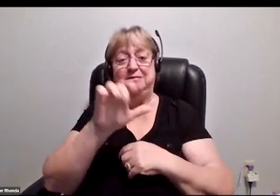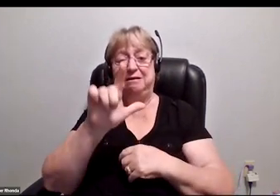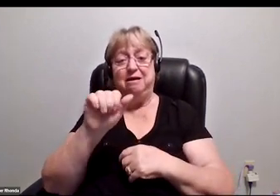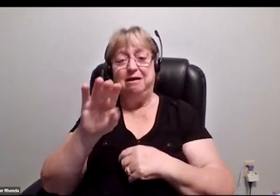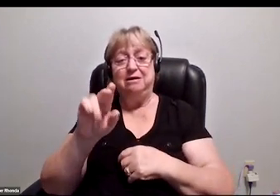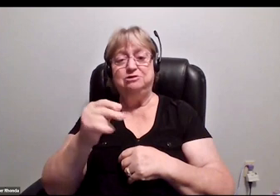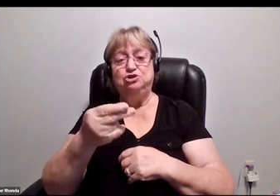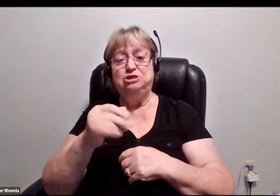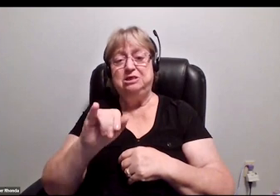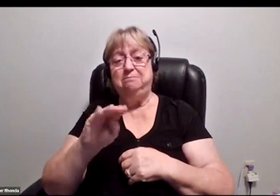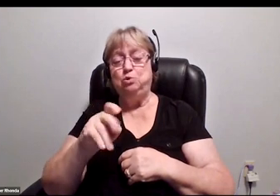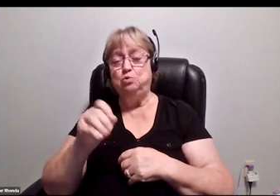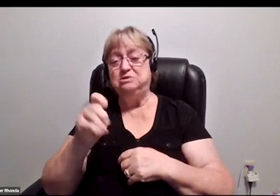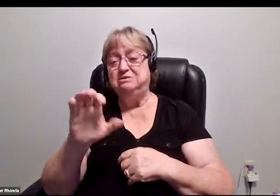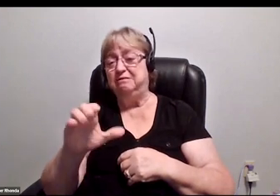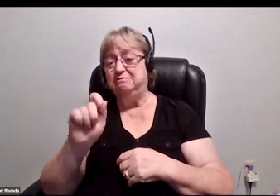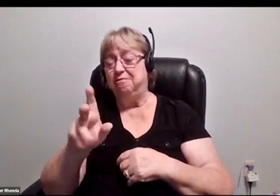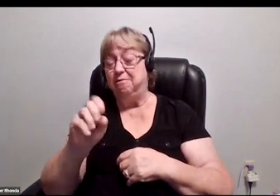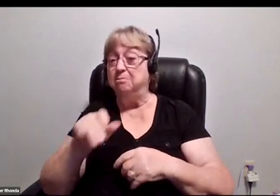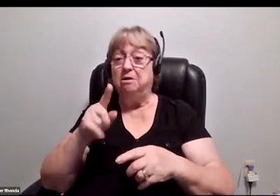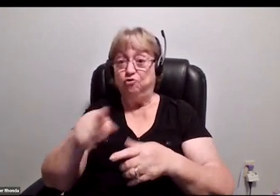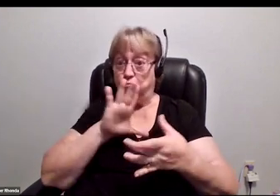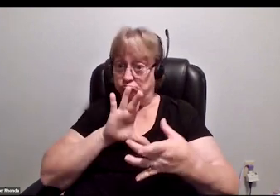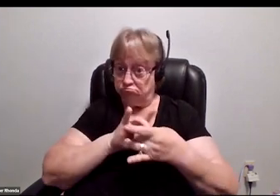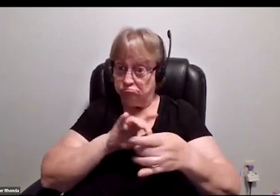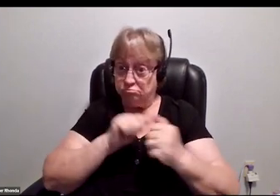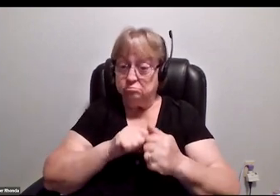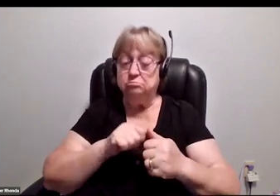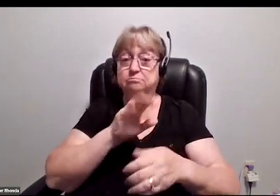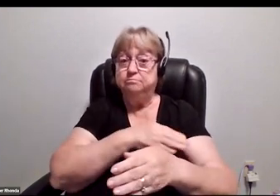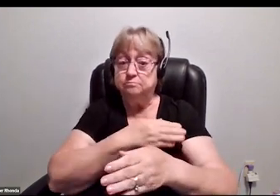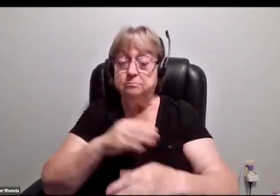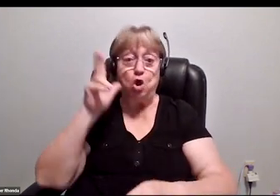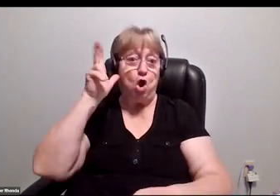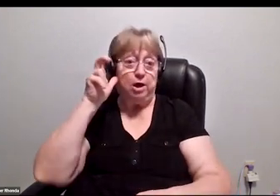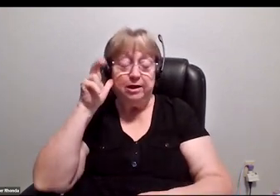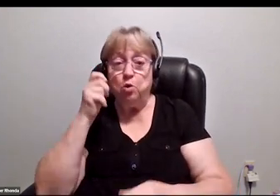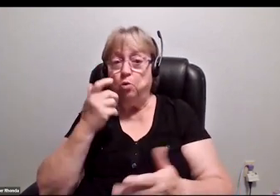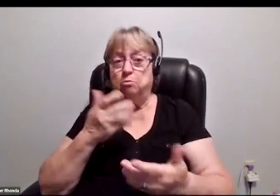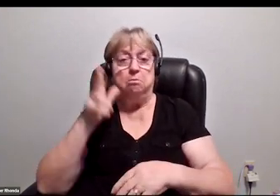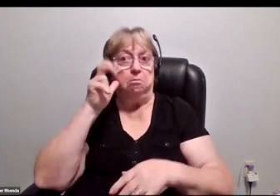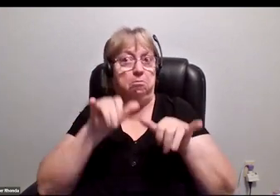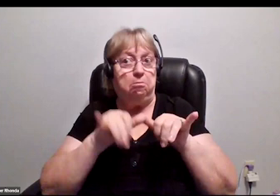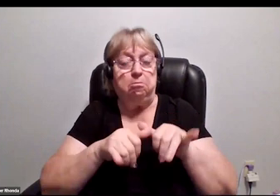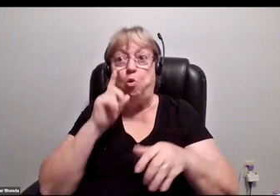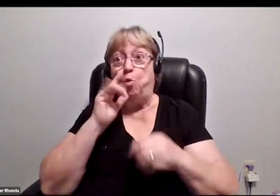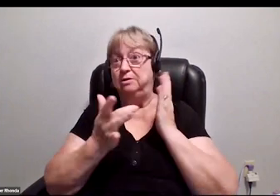If you yourself happen to have anything to do with music, audio, whether you're an audio engineer or technologist,